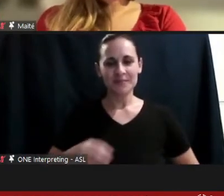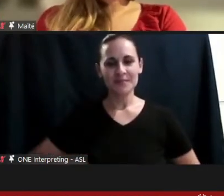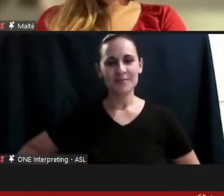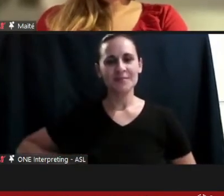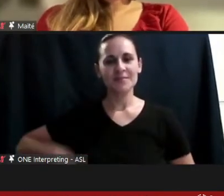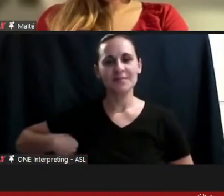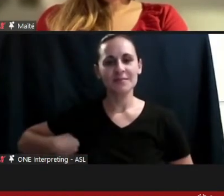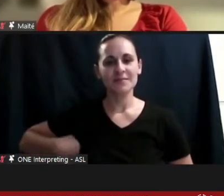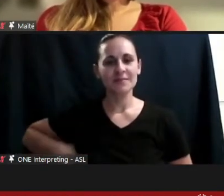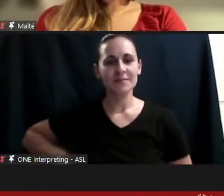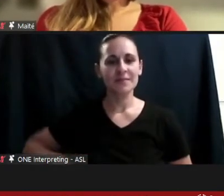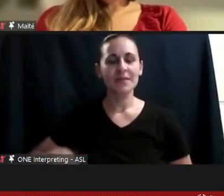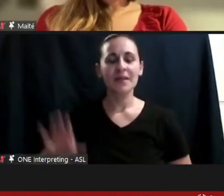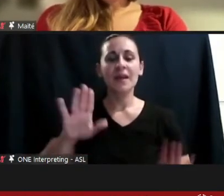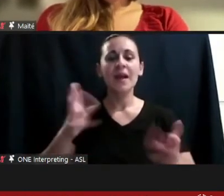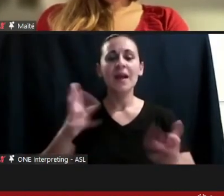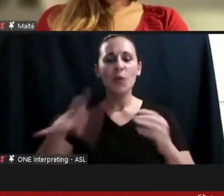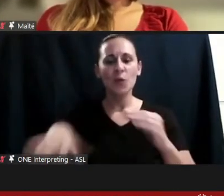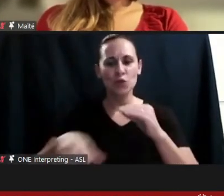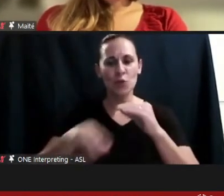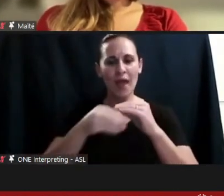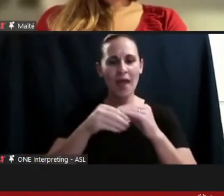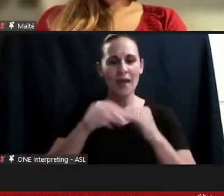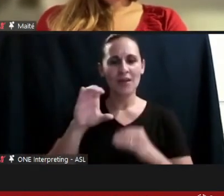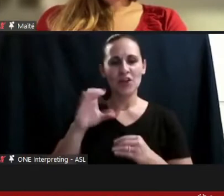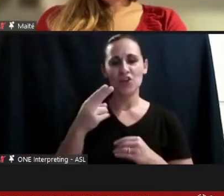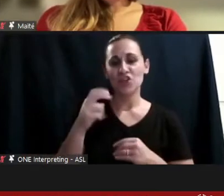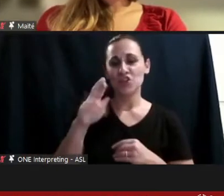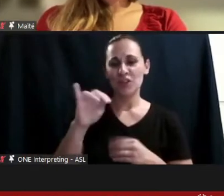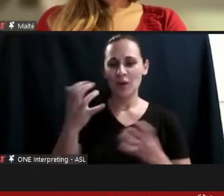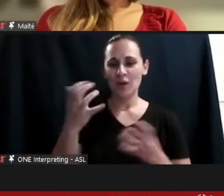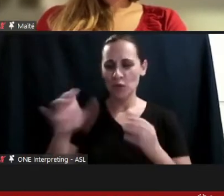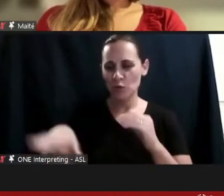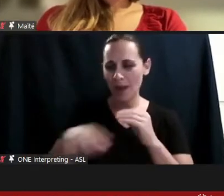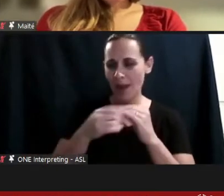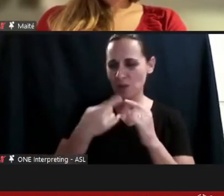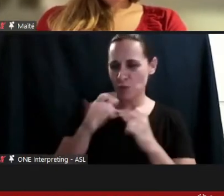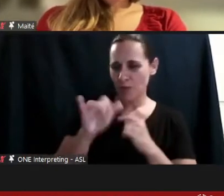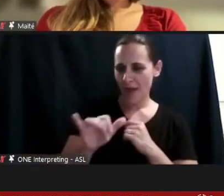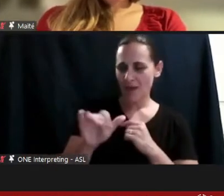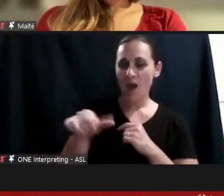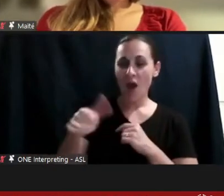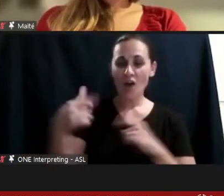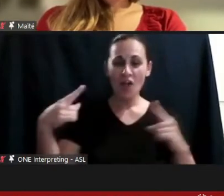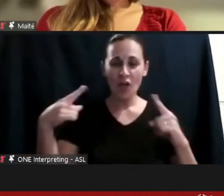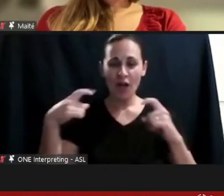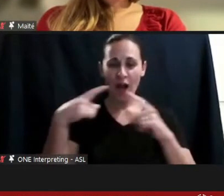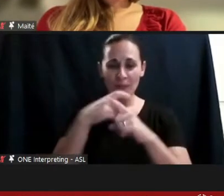Peter, if I could add to that, another word that is used a lot in medicine is ''suffer''